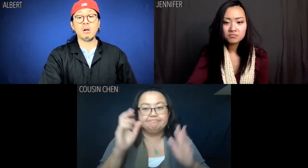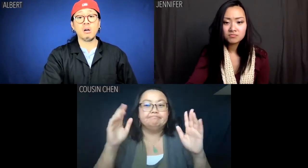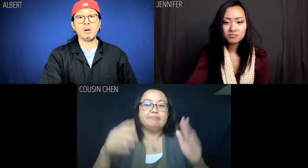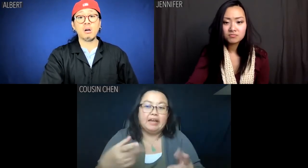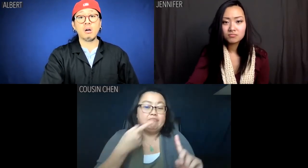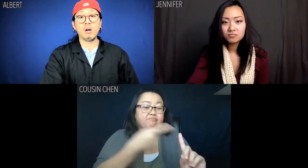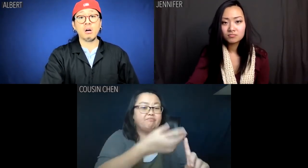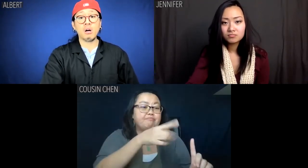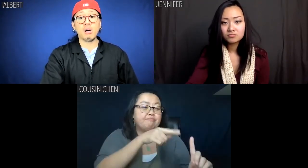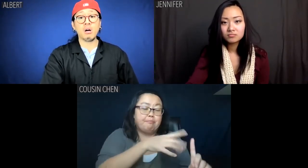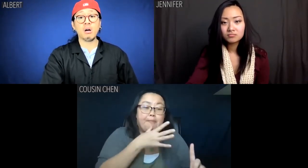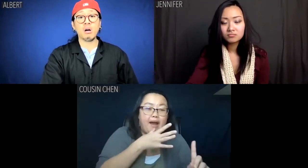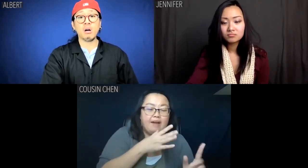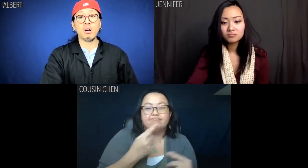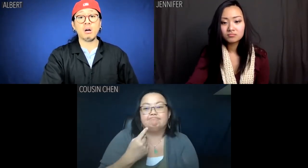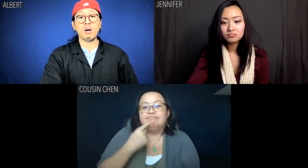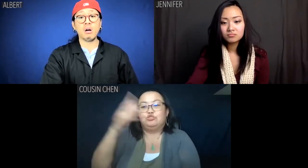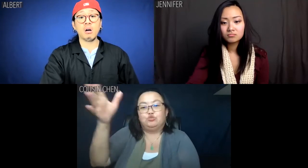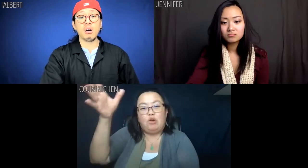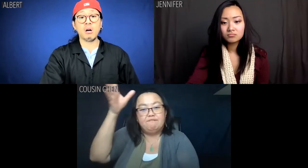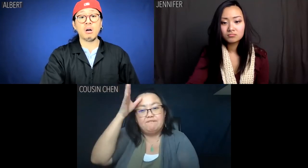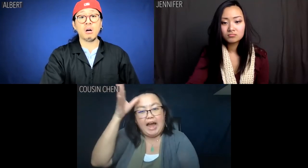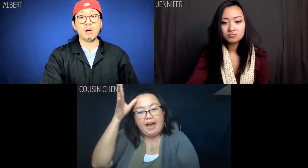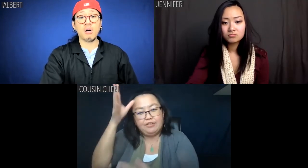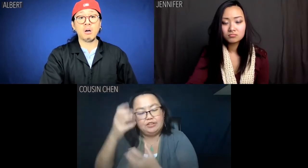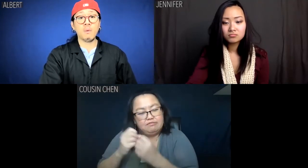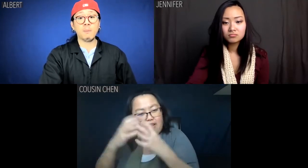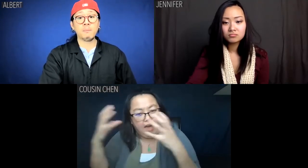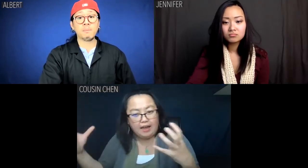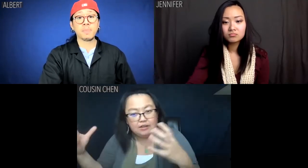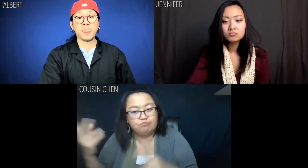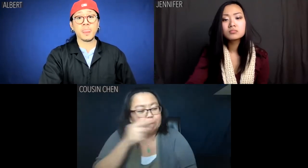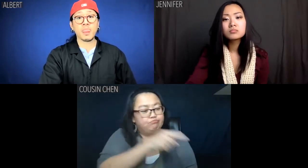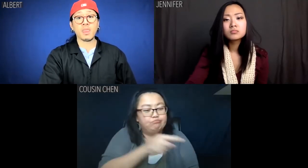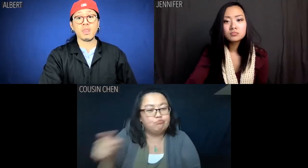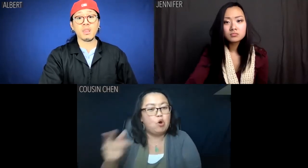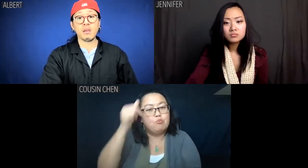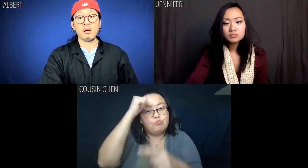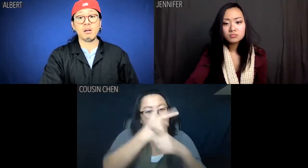She missed your father so much. They were brother and sister,